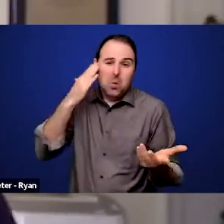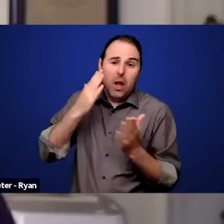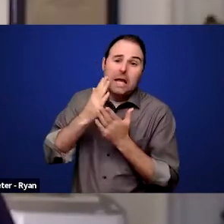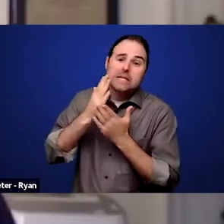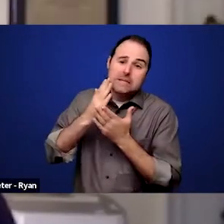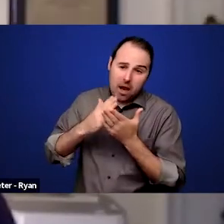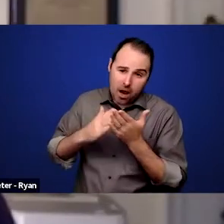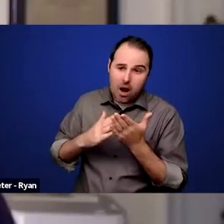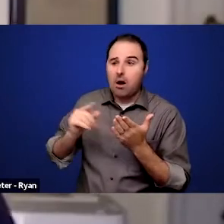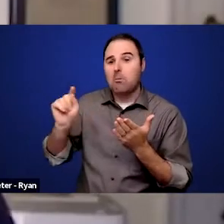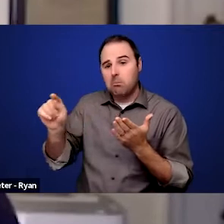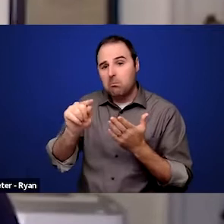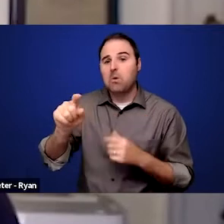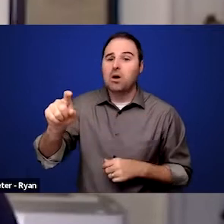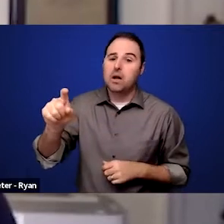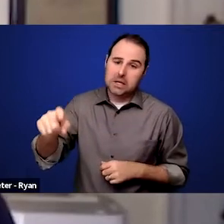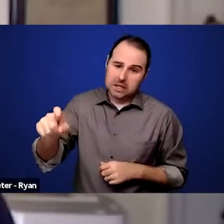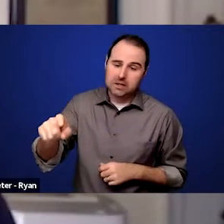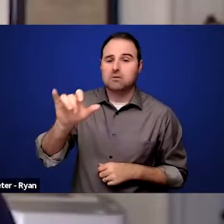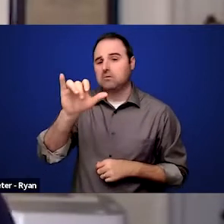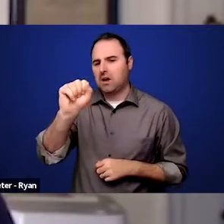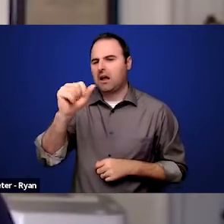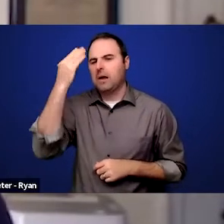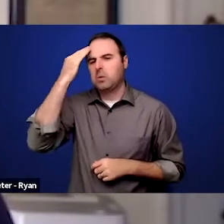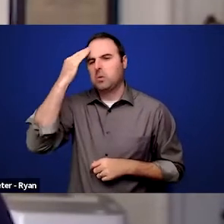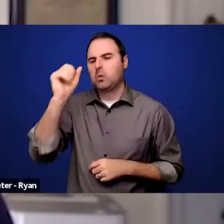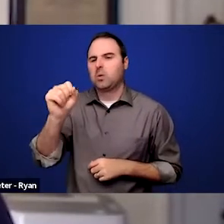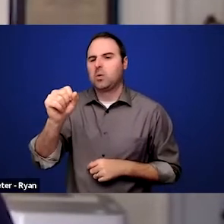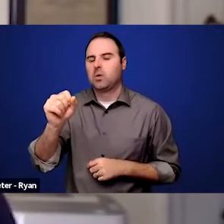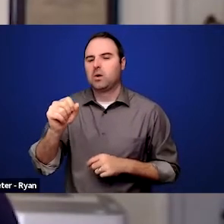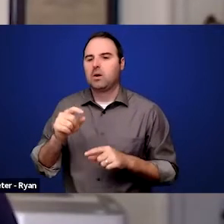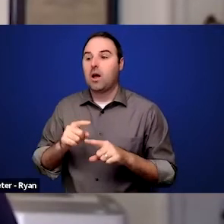to get those accommodations, but I think there shouldn't be a presumption